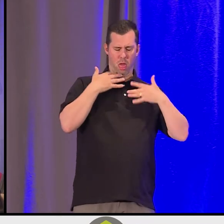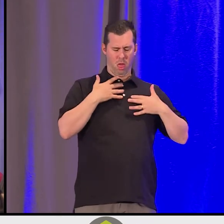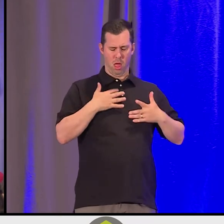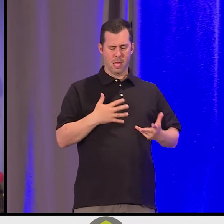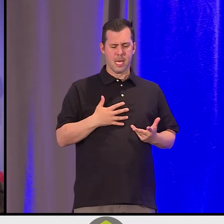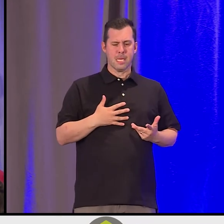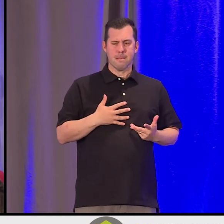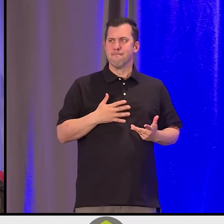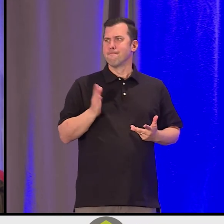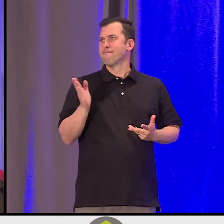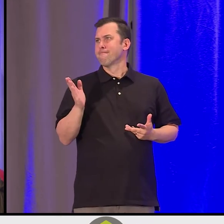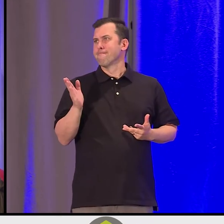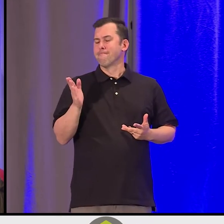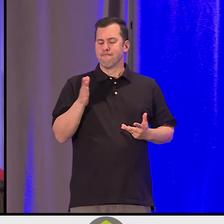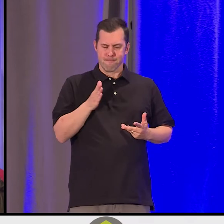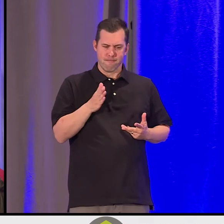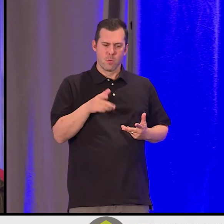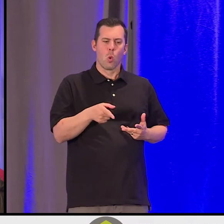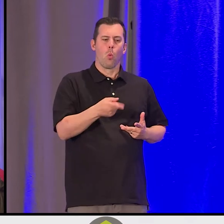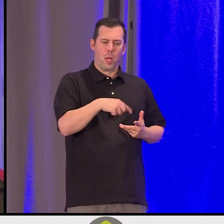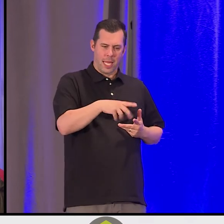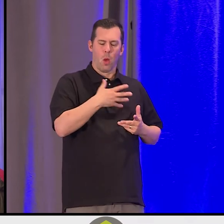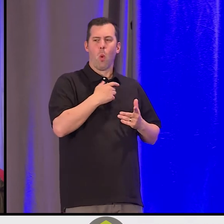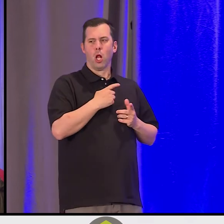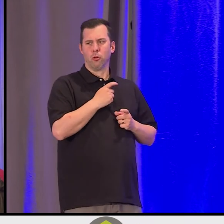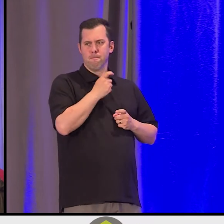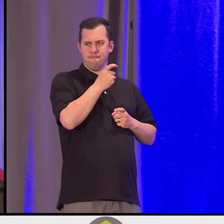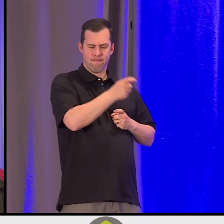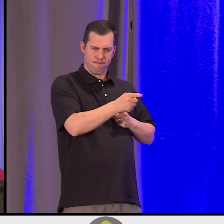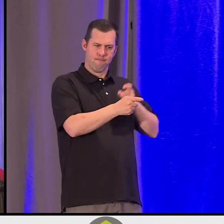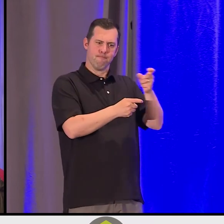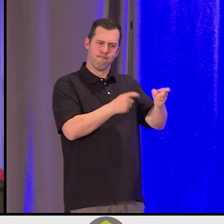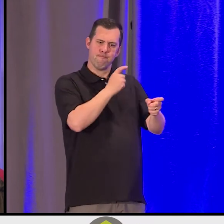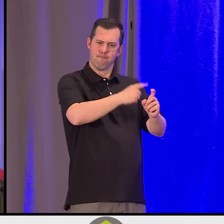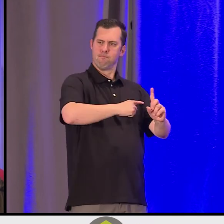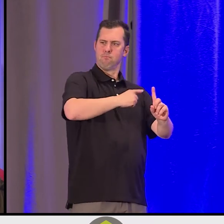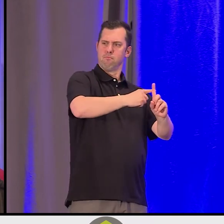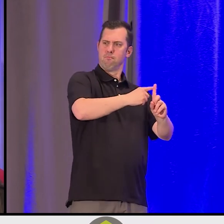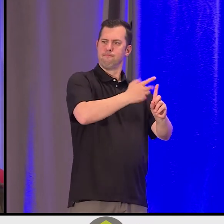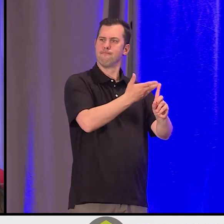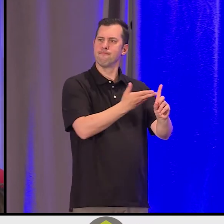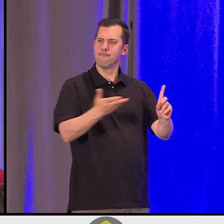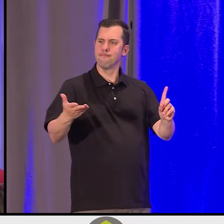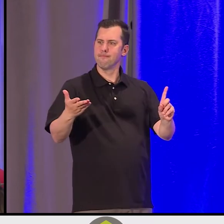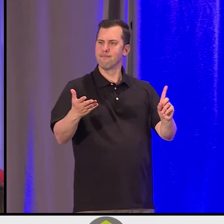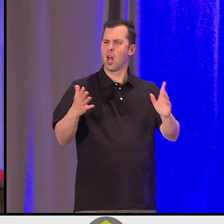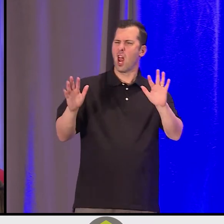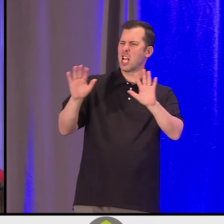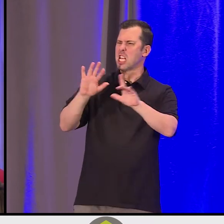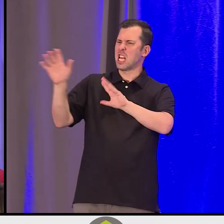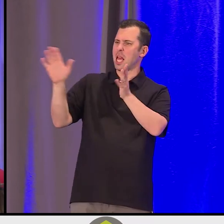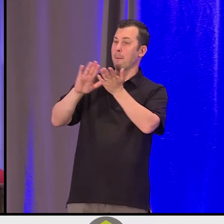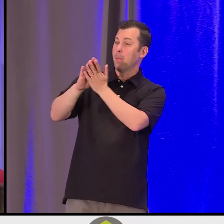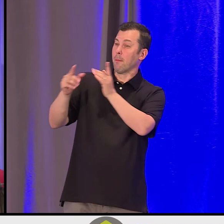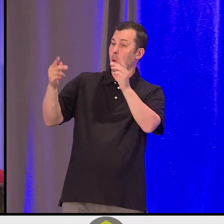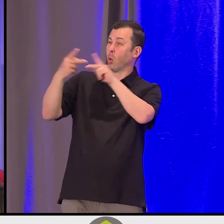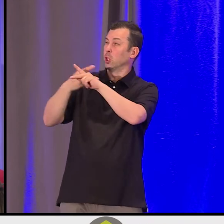We want to make contributions that are going to make our world a better place, and ours was one about wanting to make it a kinder and a gentler,